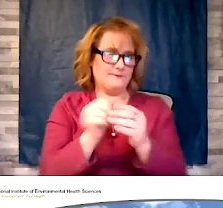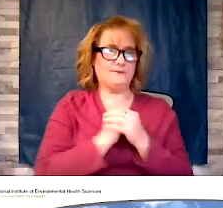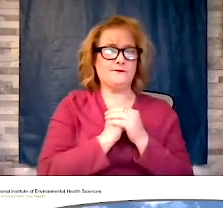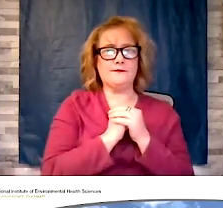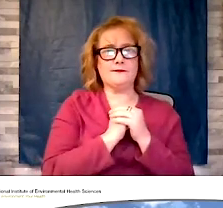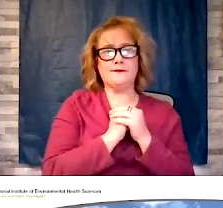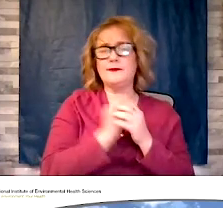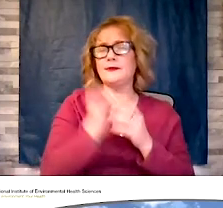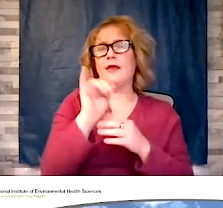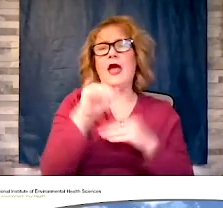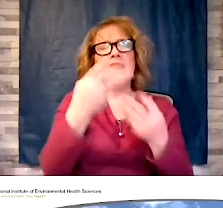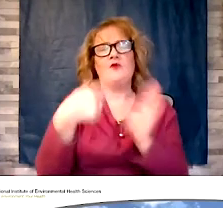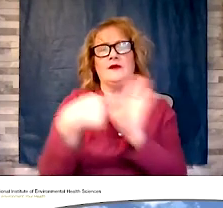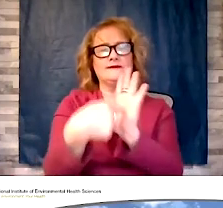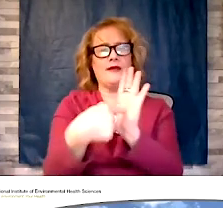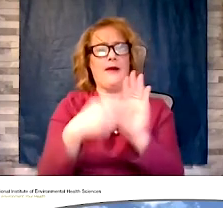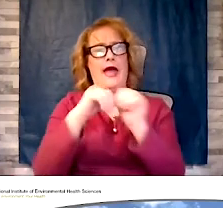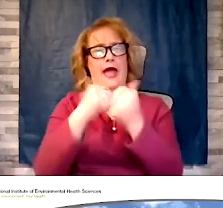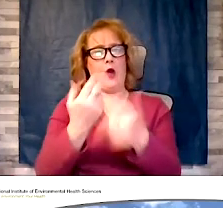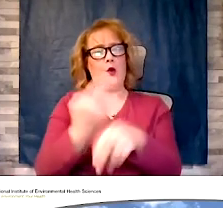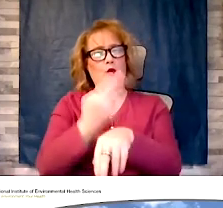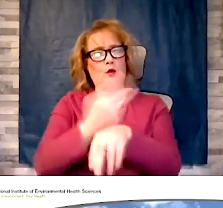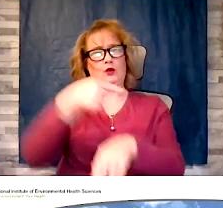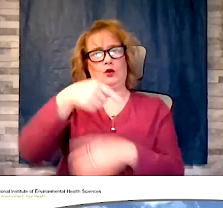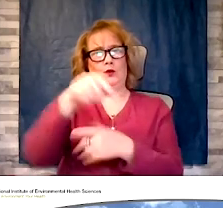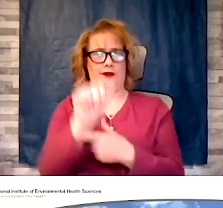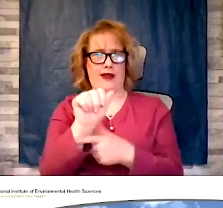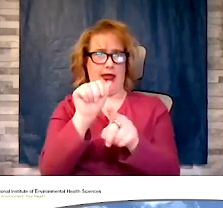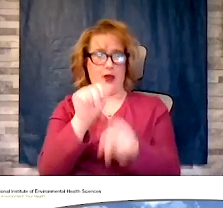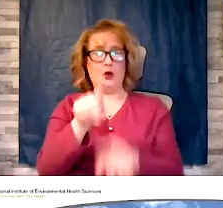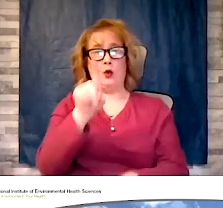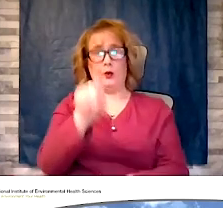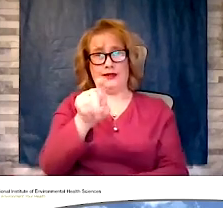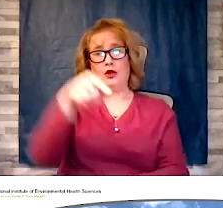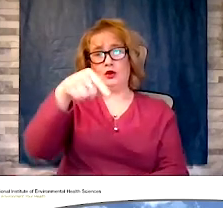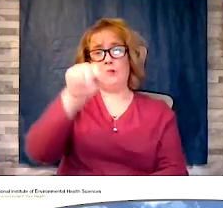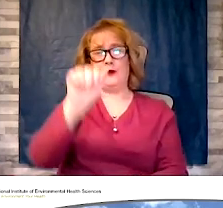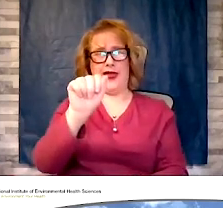your Q&A. Click the Q&A icon to